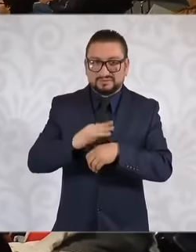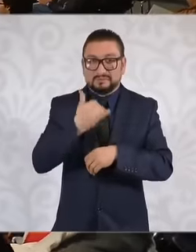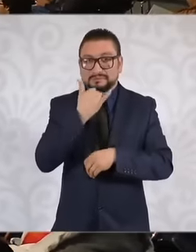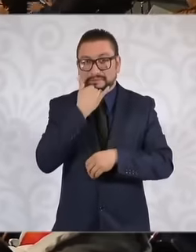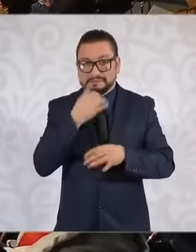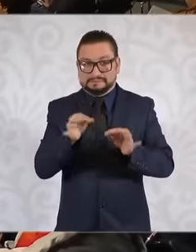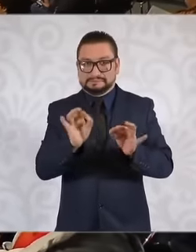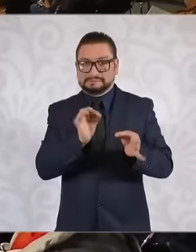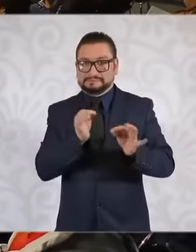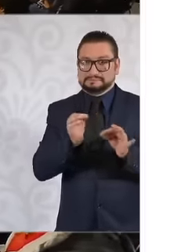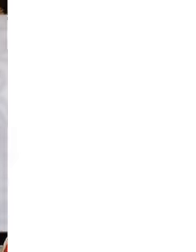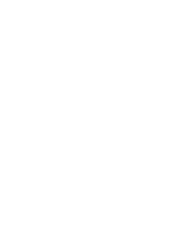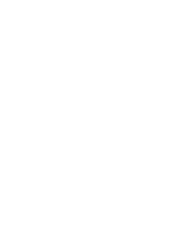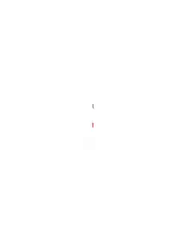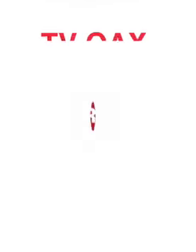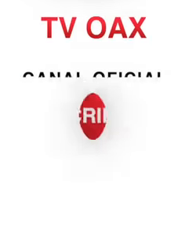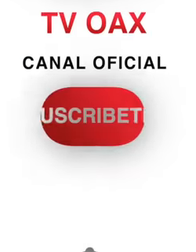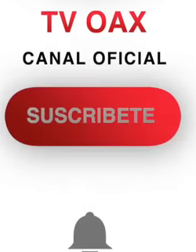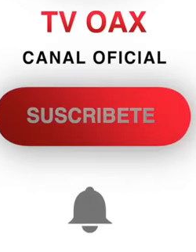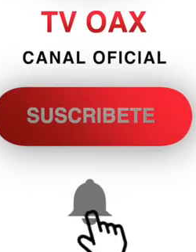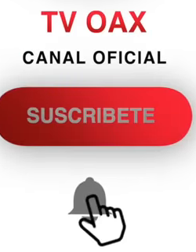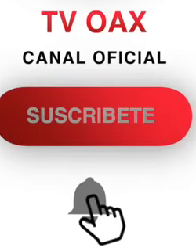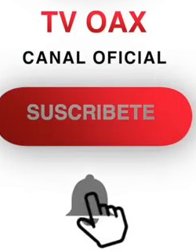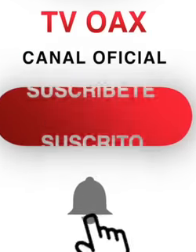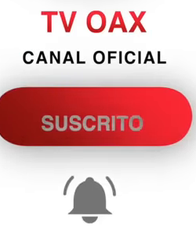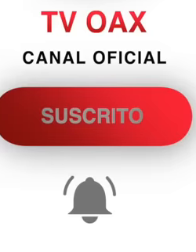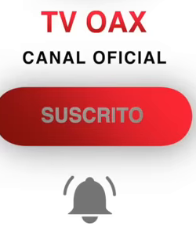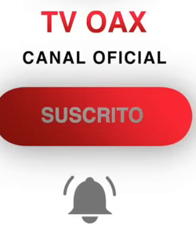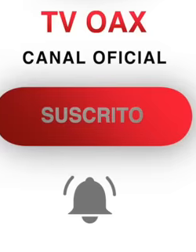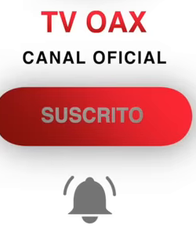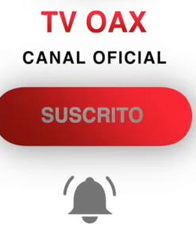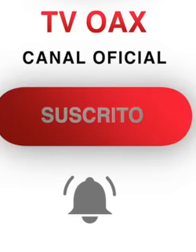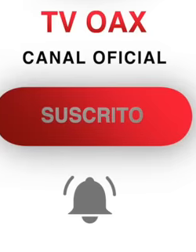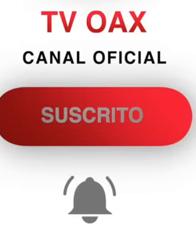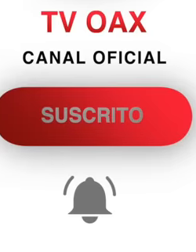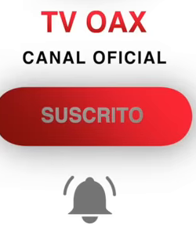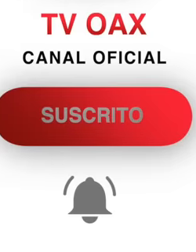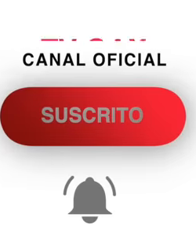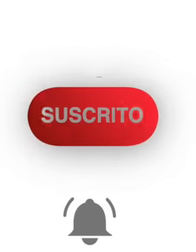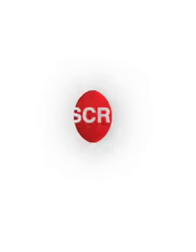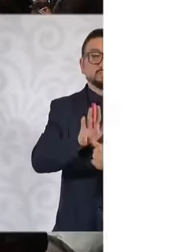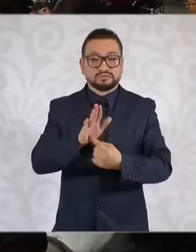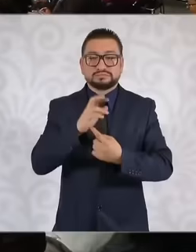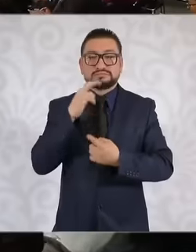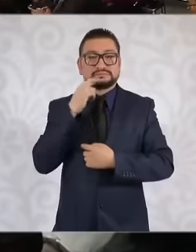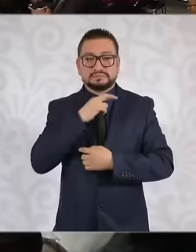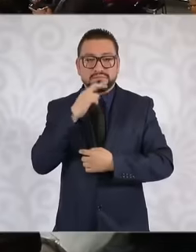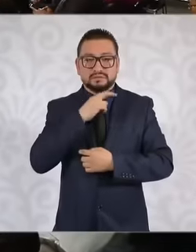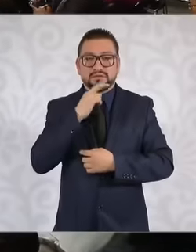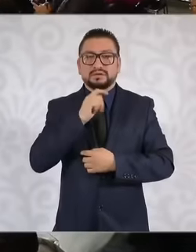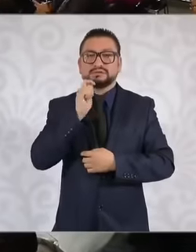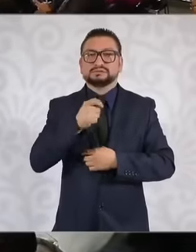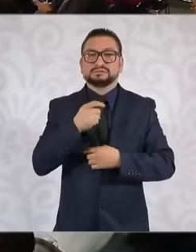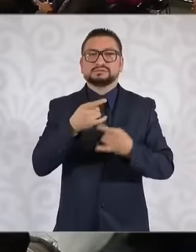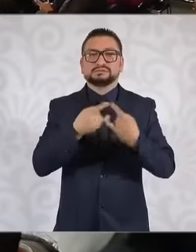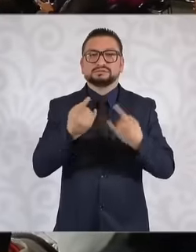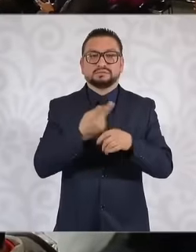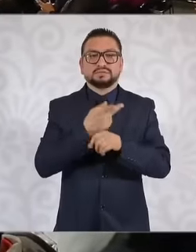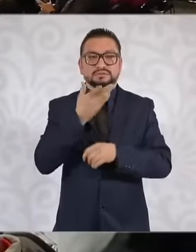but right now we will fix it quickly. I am going to quickly present to you the case of the